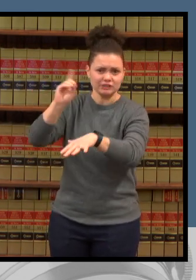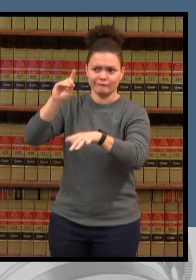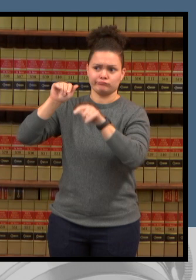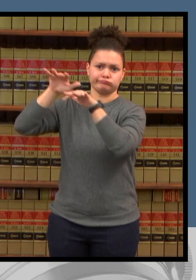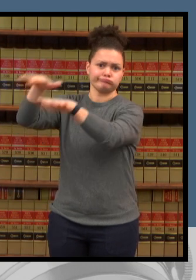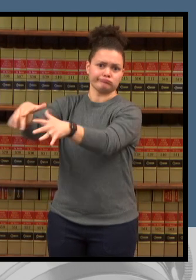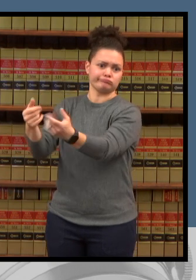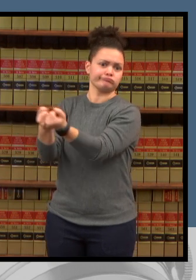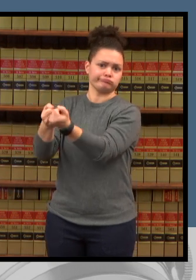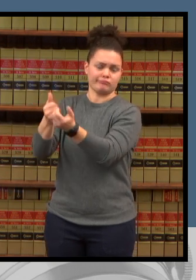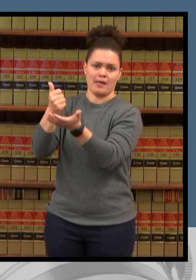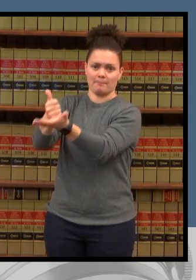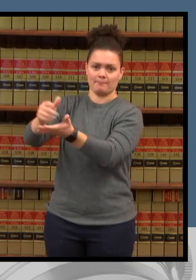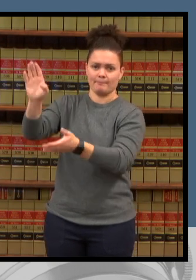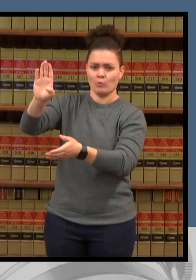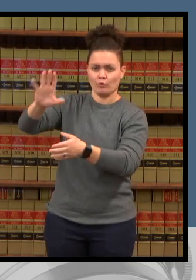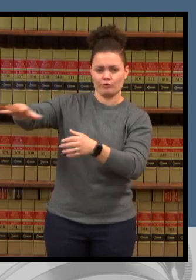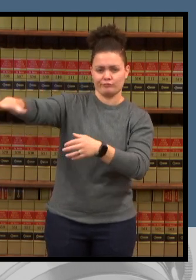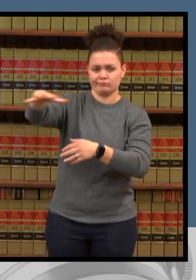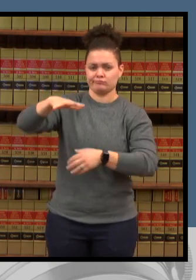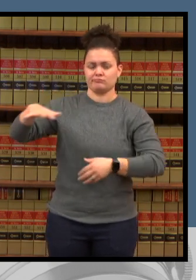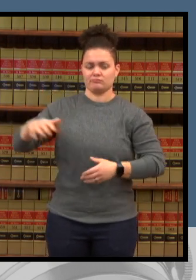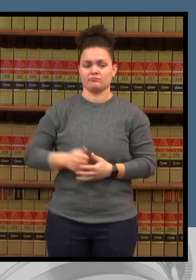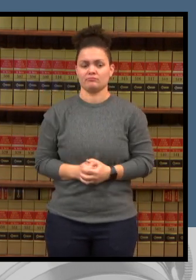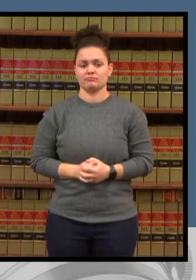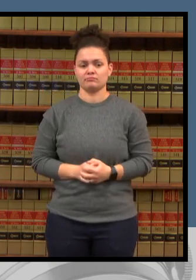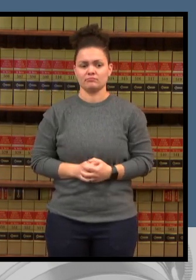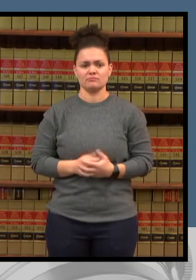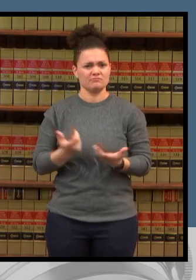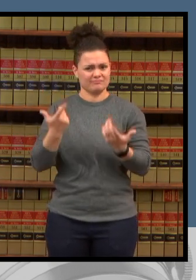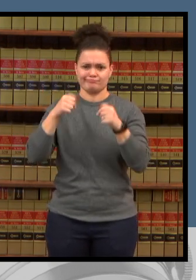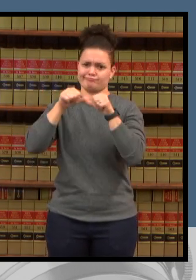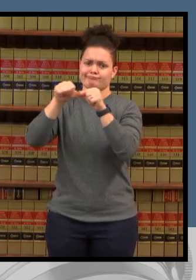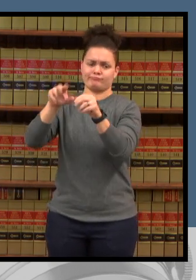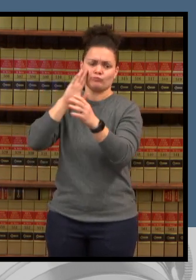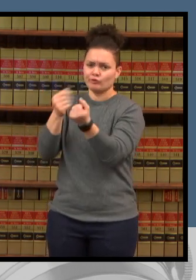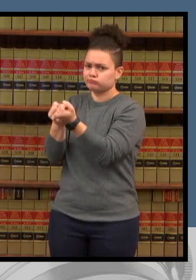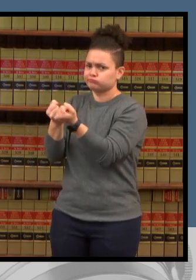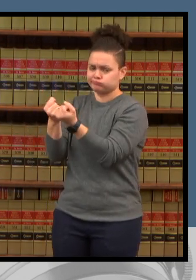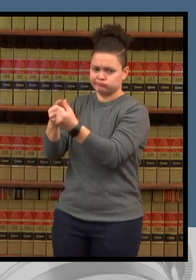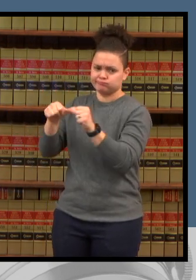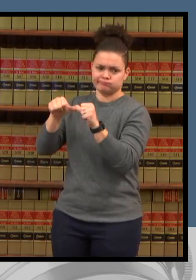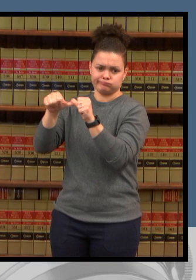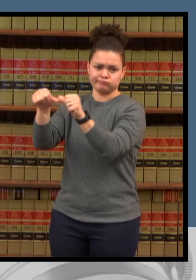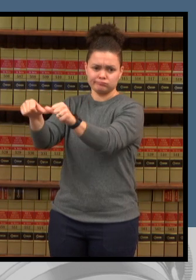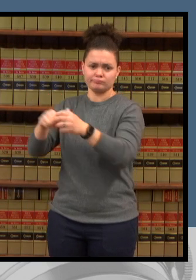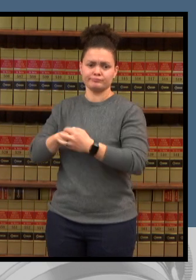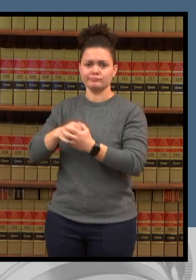to continue our support of our neighbors in boulder county superior lewisville lafayette